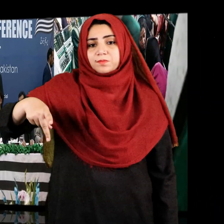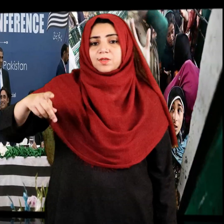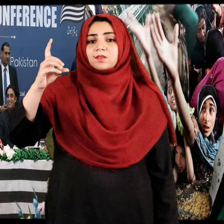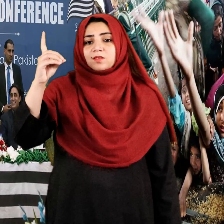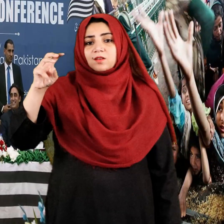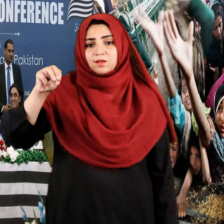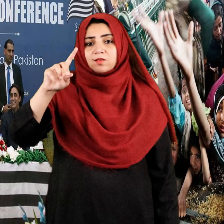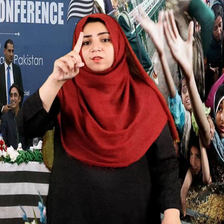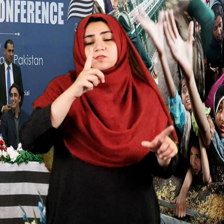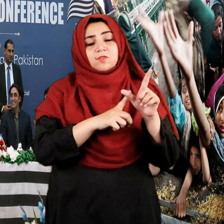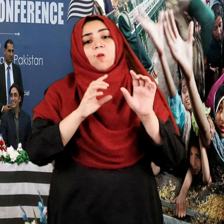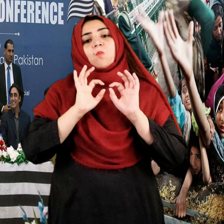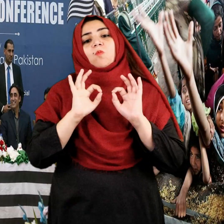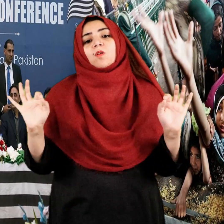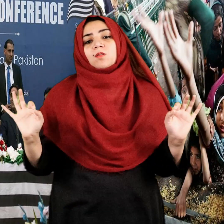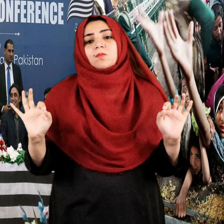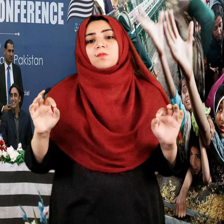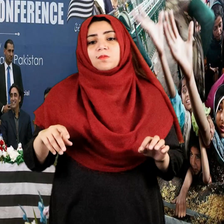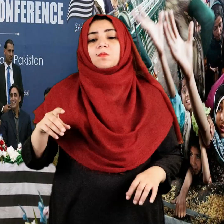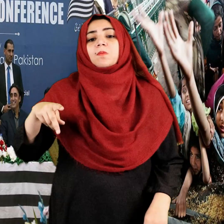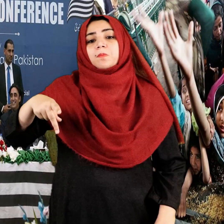One year of the PDM government has been completed.